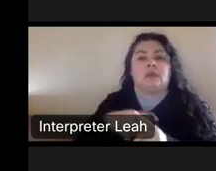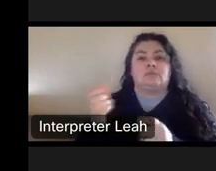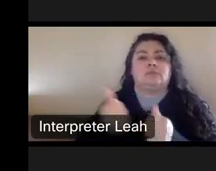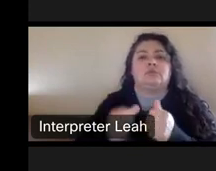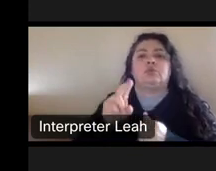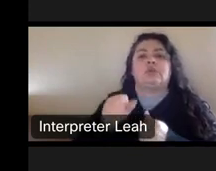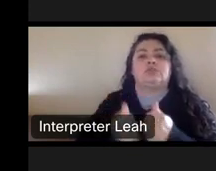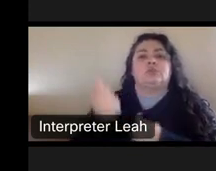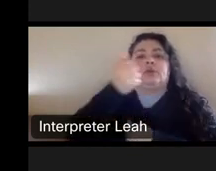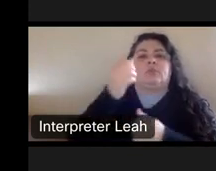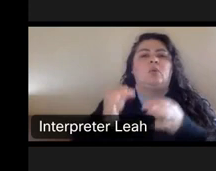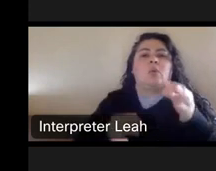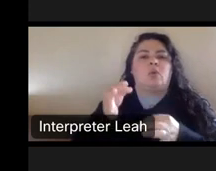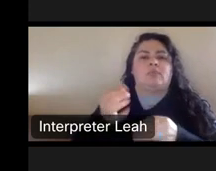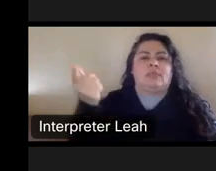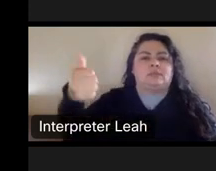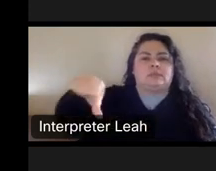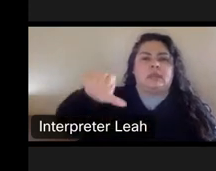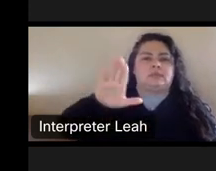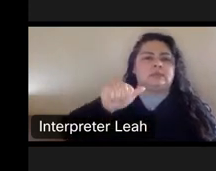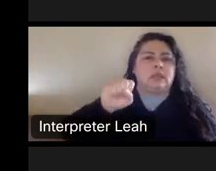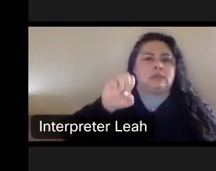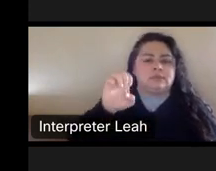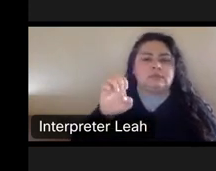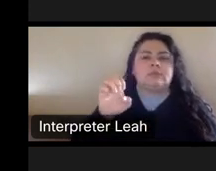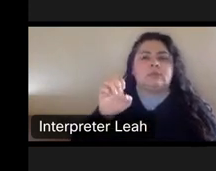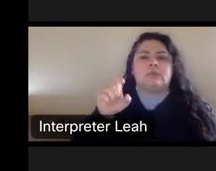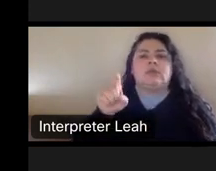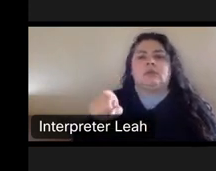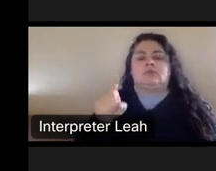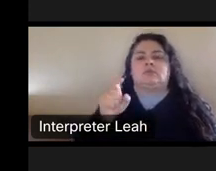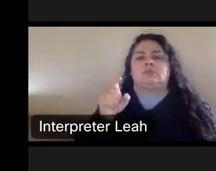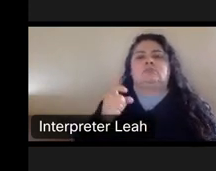the case so he was sanctioned six hundred six point seven five